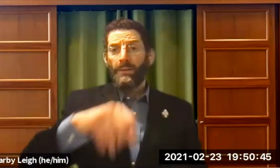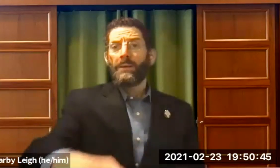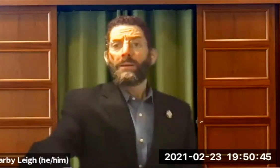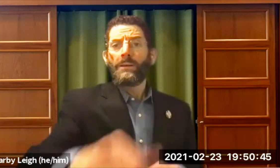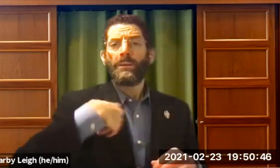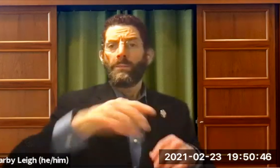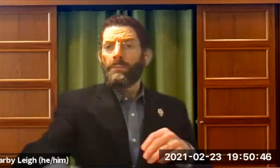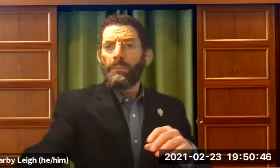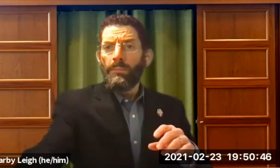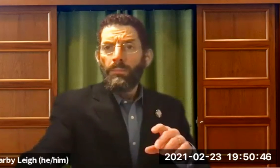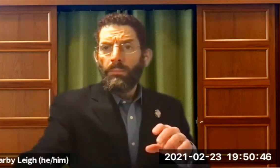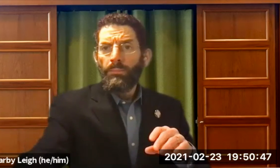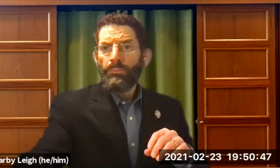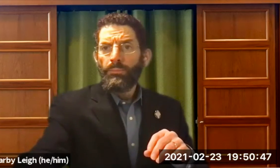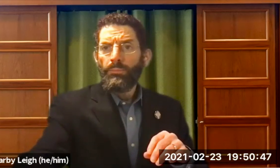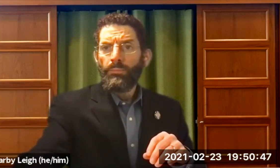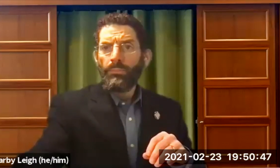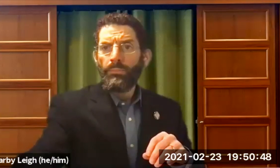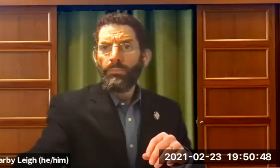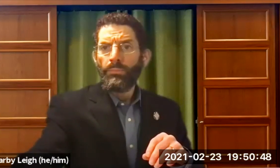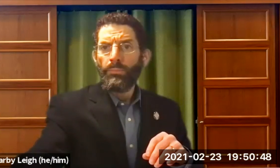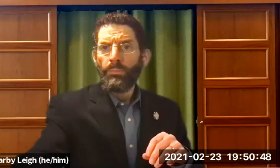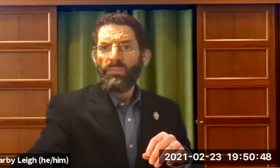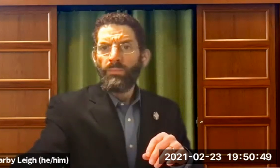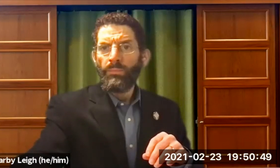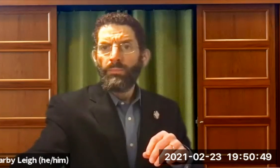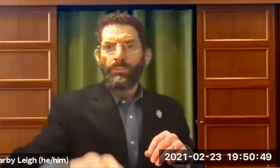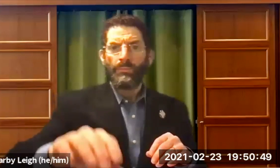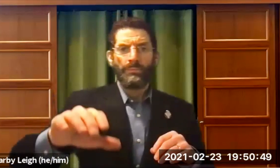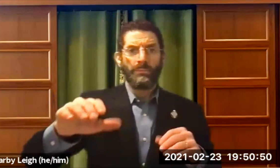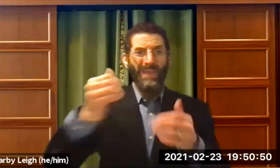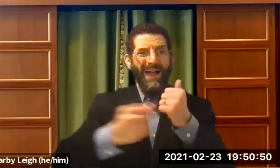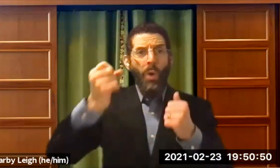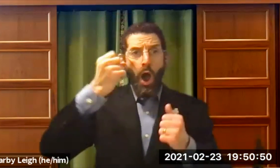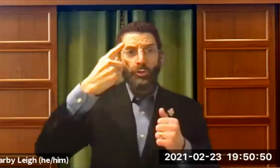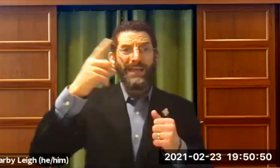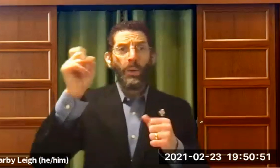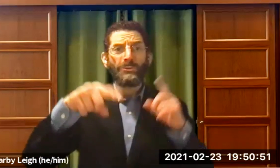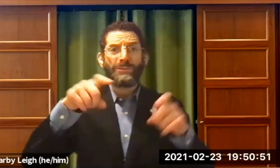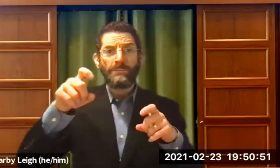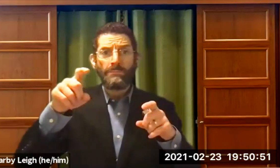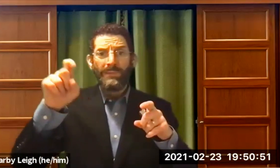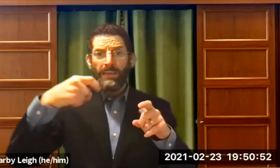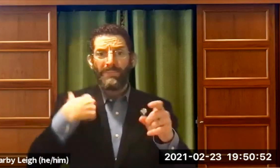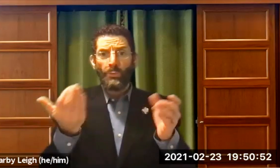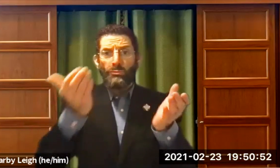wonderful question. Does everyone understand the question?